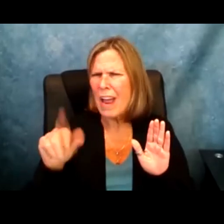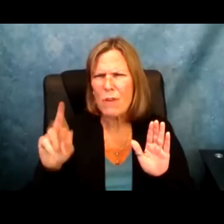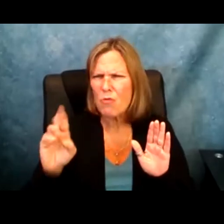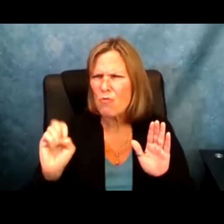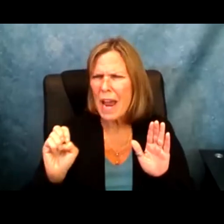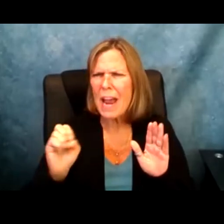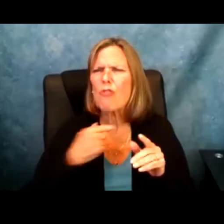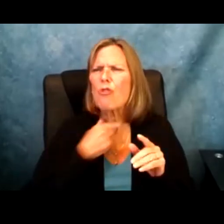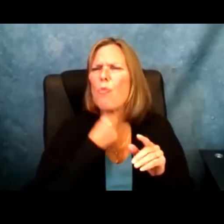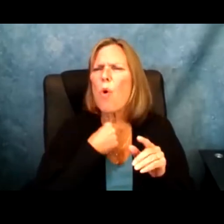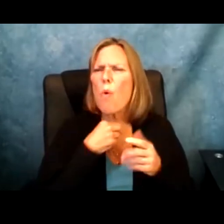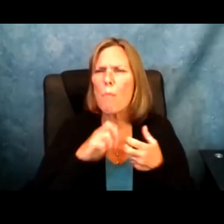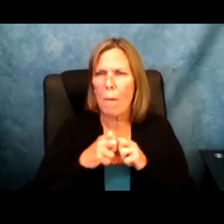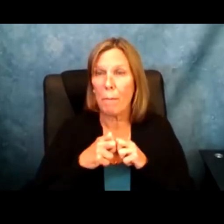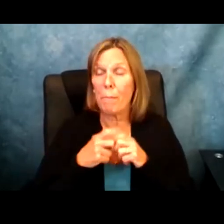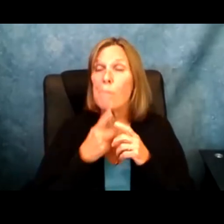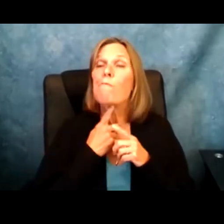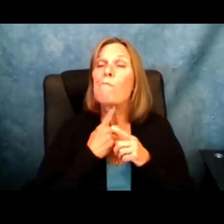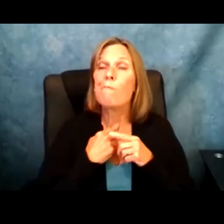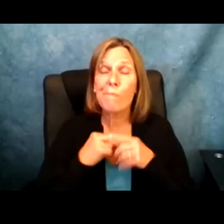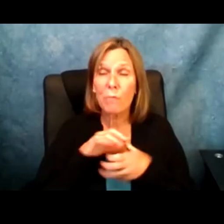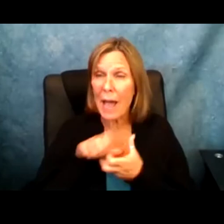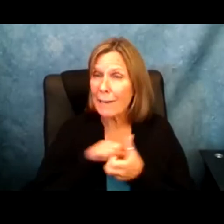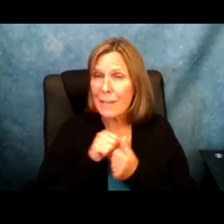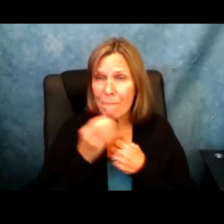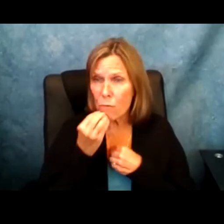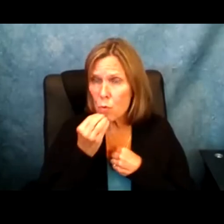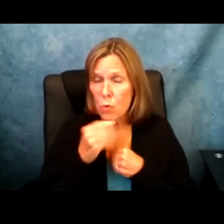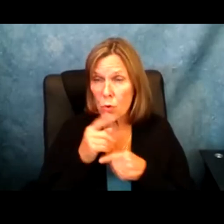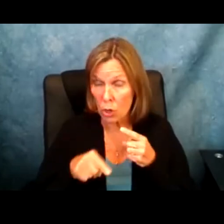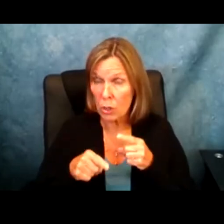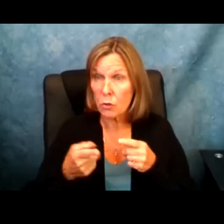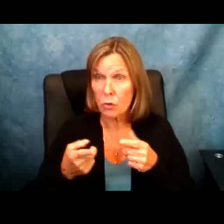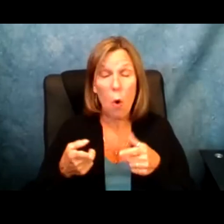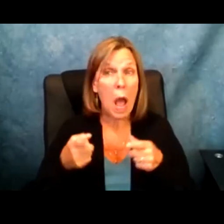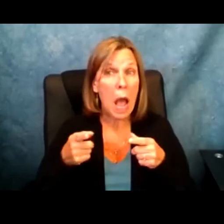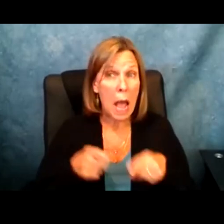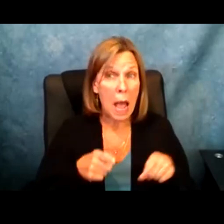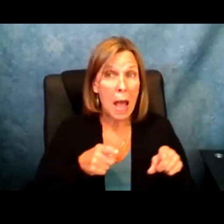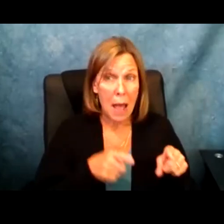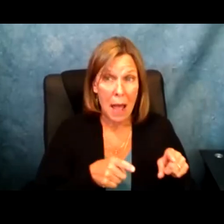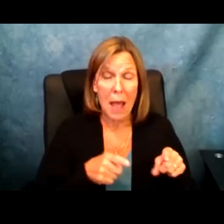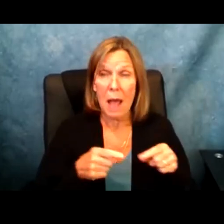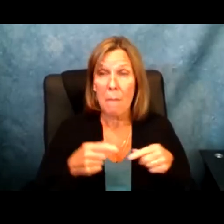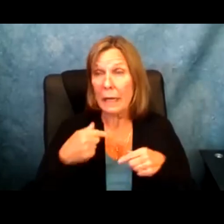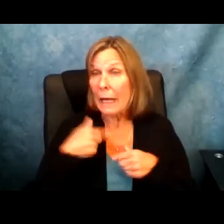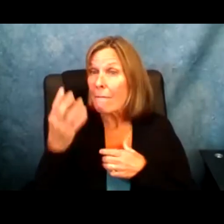with a very rare form of a throat problem. Meaning I couldn't digest food